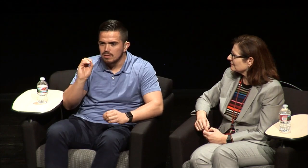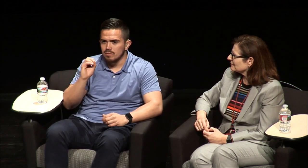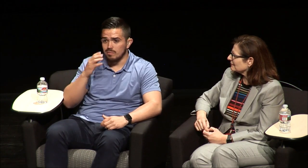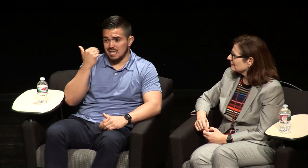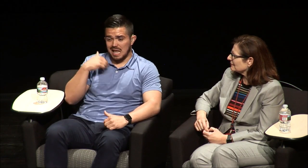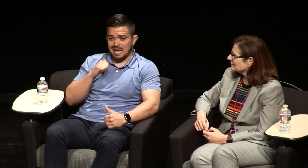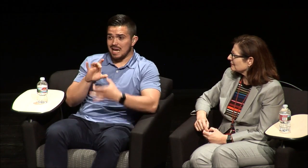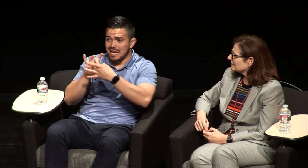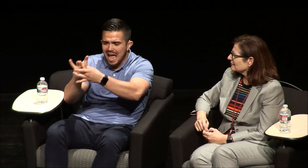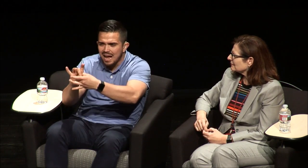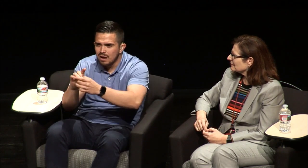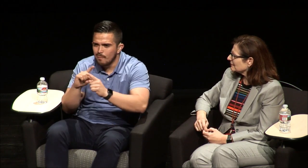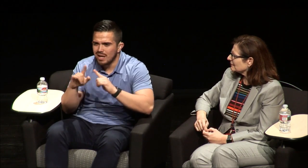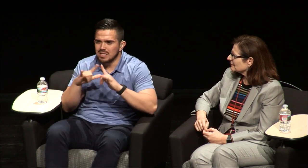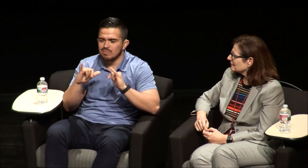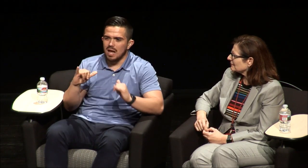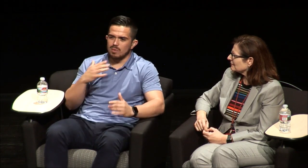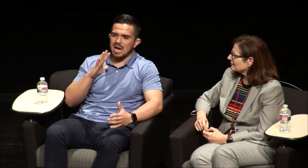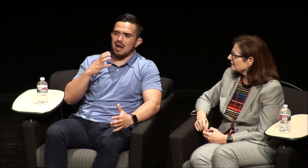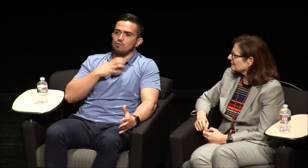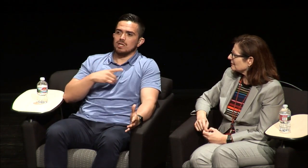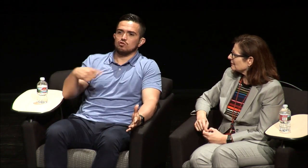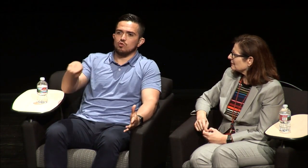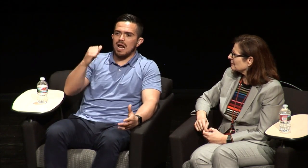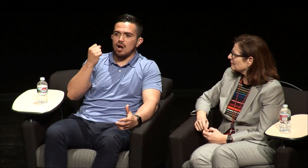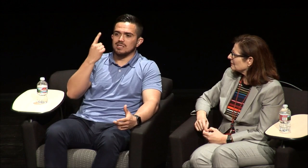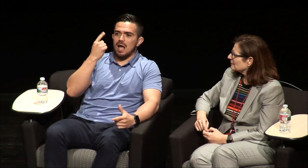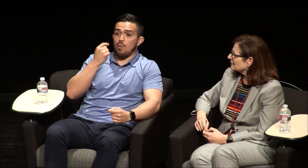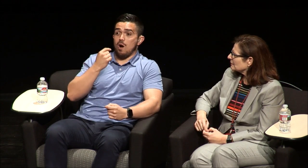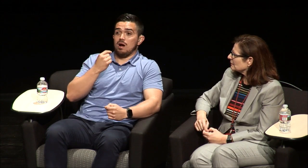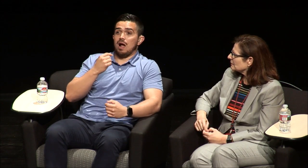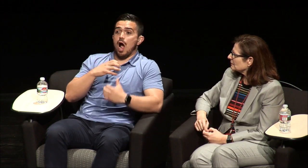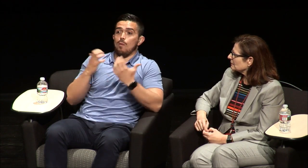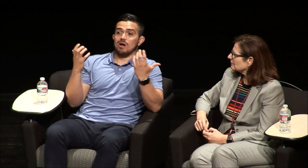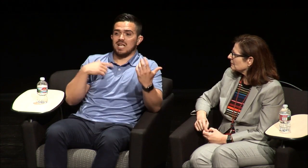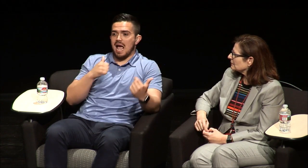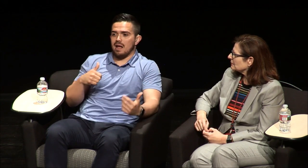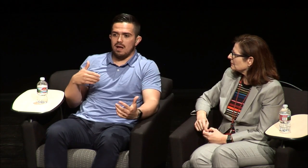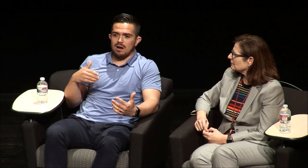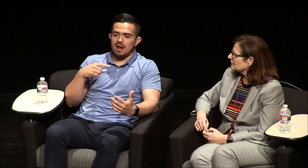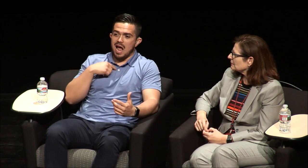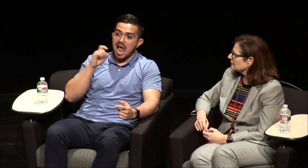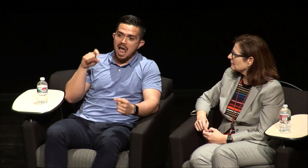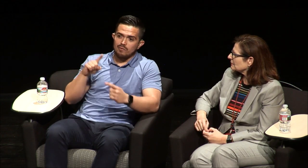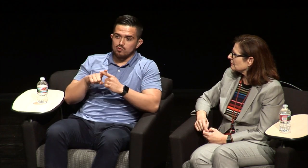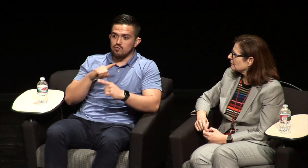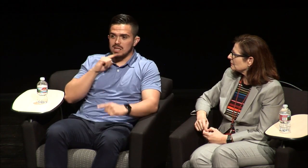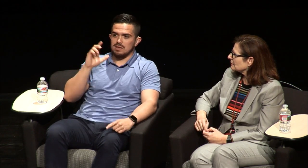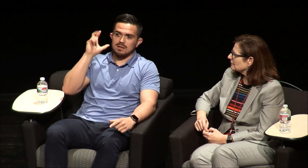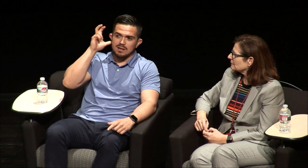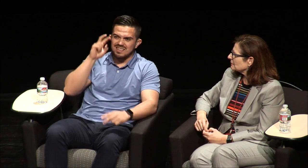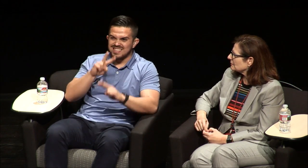at the hearing world I don't want to say that because I can connect but at the same time I wish that the hearing world would understand how much you know we